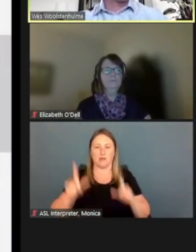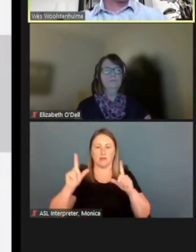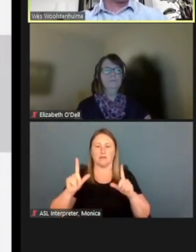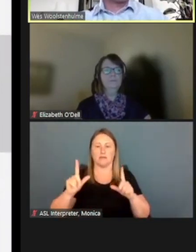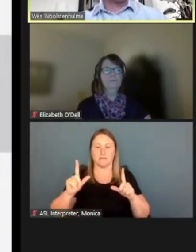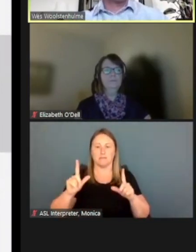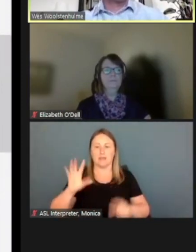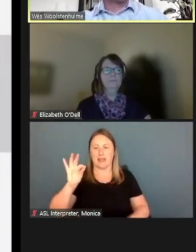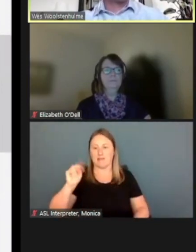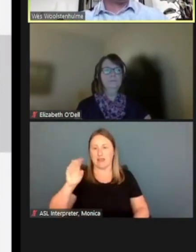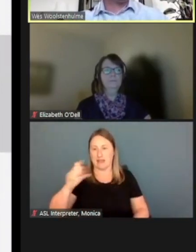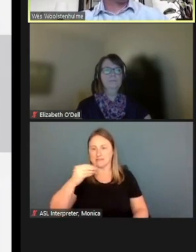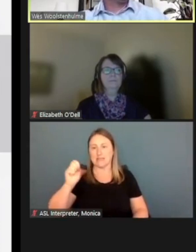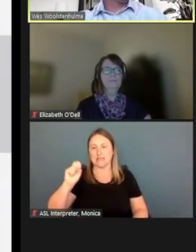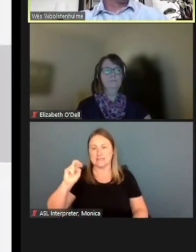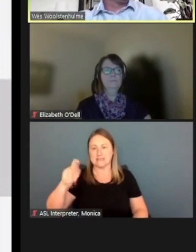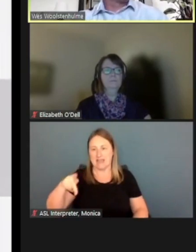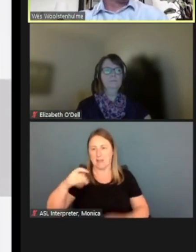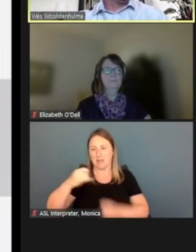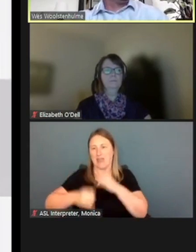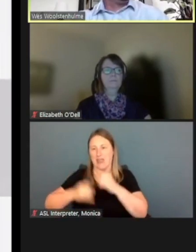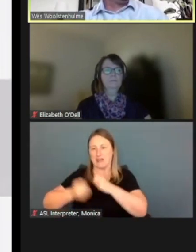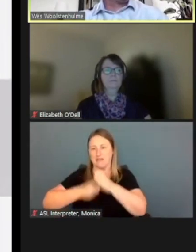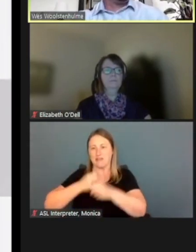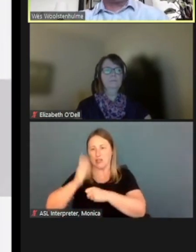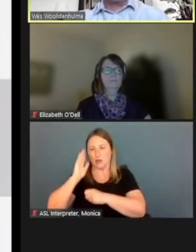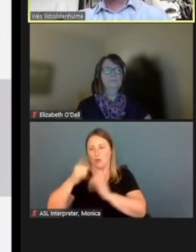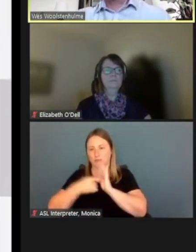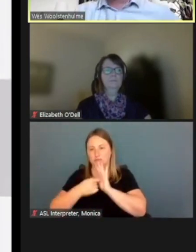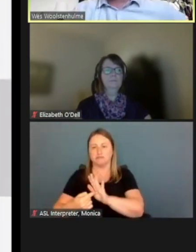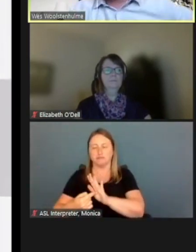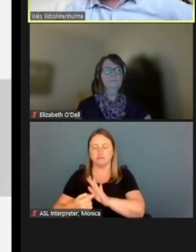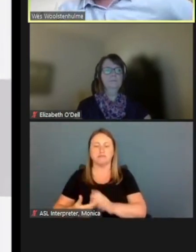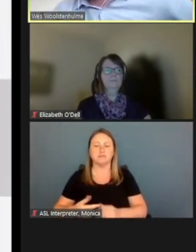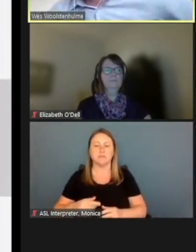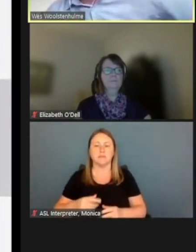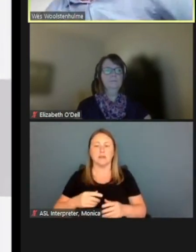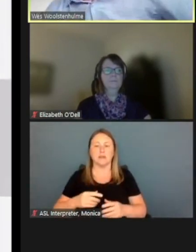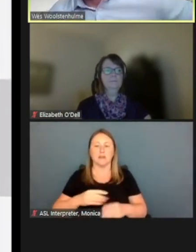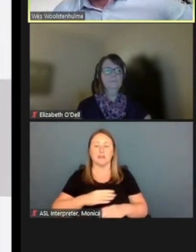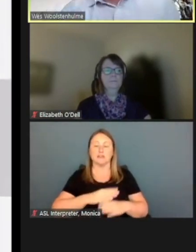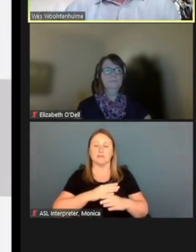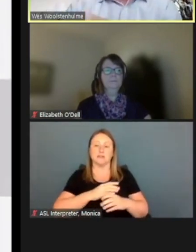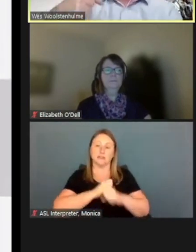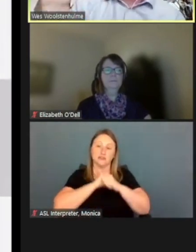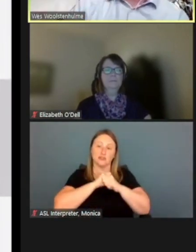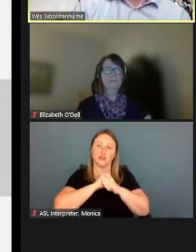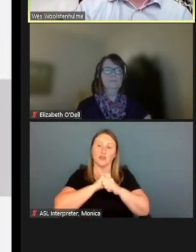near the end of the year. Secure messages. This is where we talked about